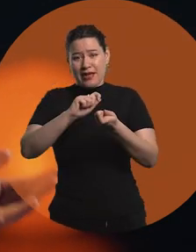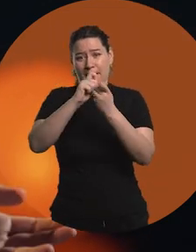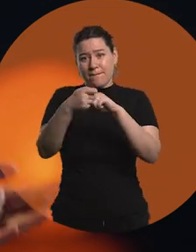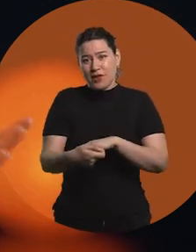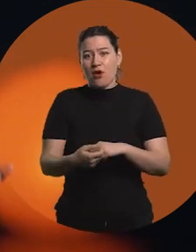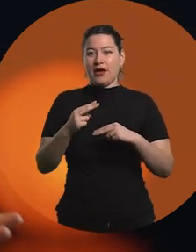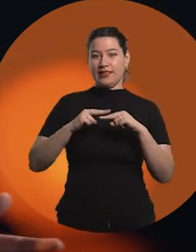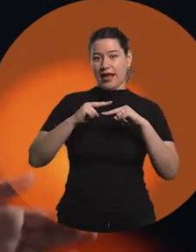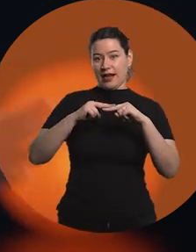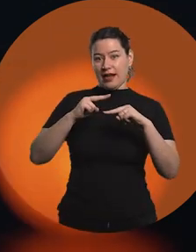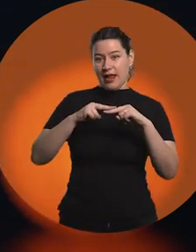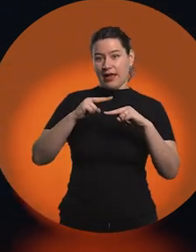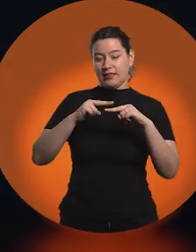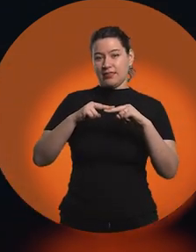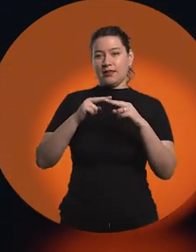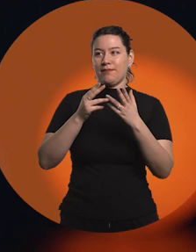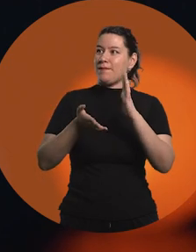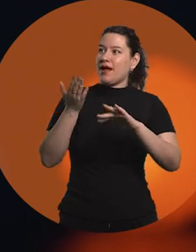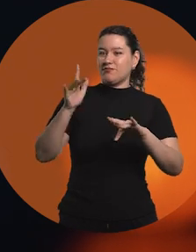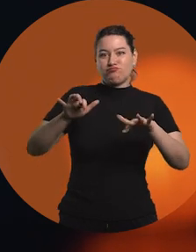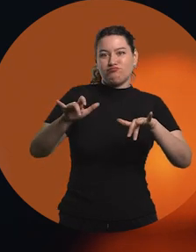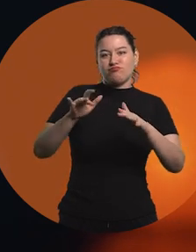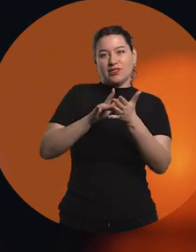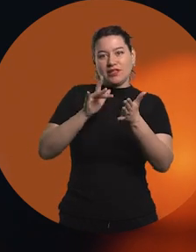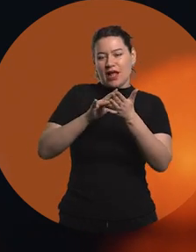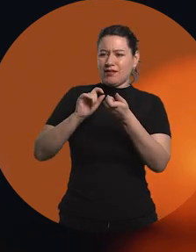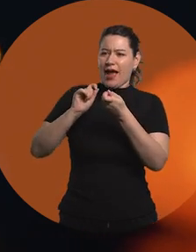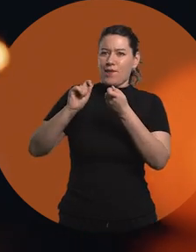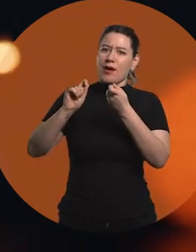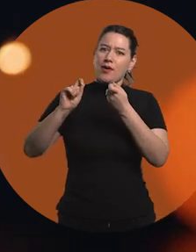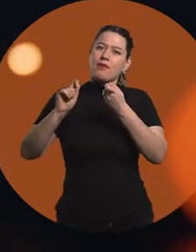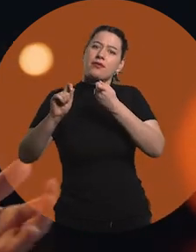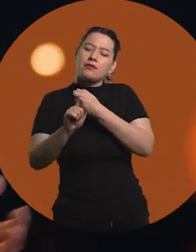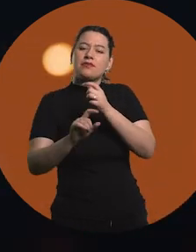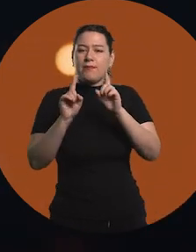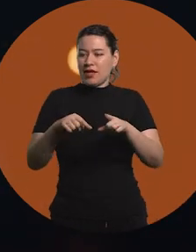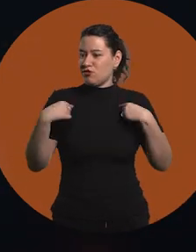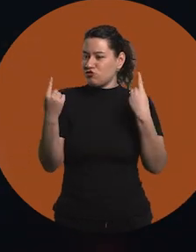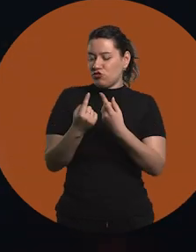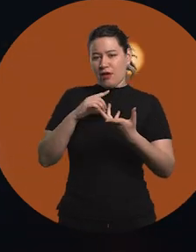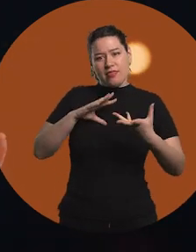Later that became more of an internet or digital search. That has been evolving, it has been changing.